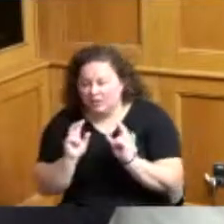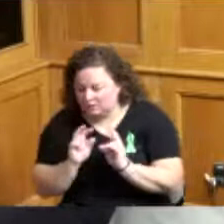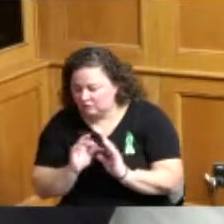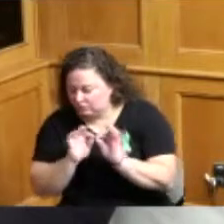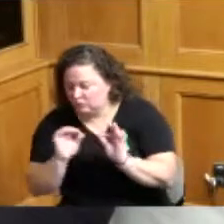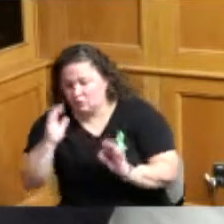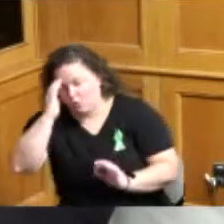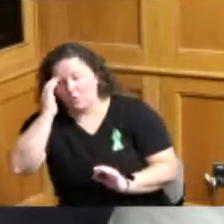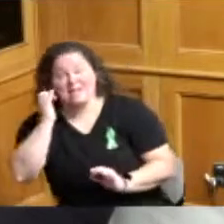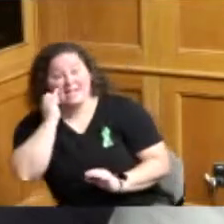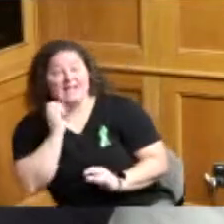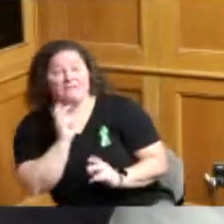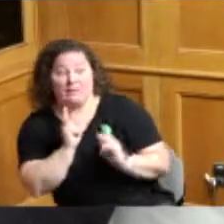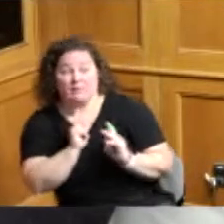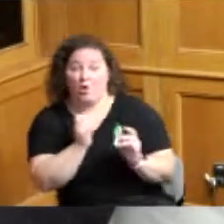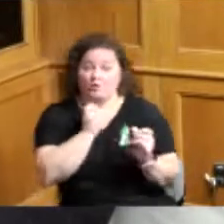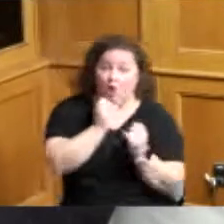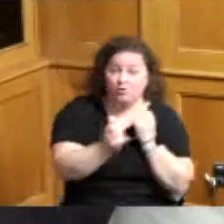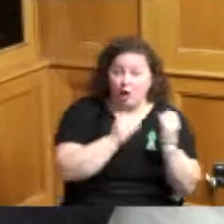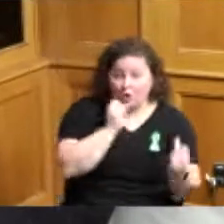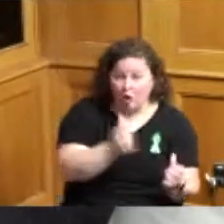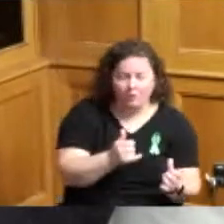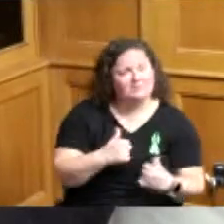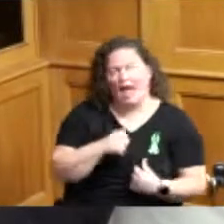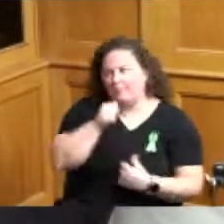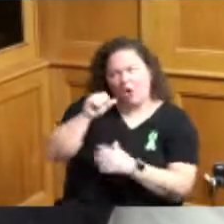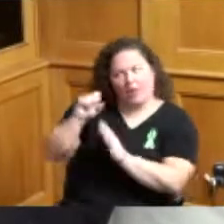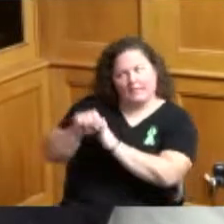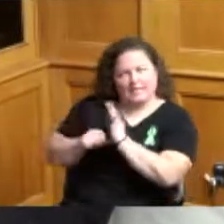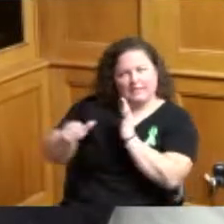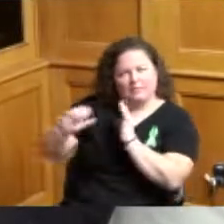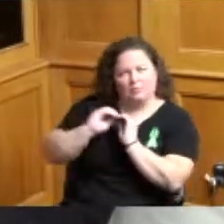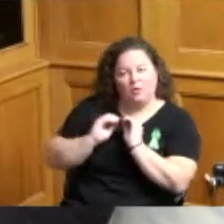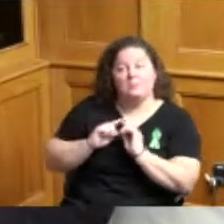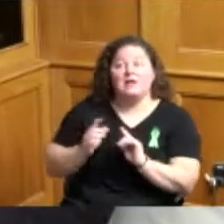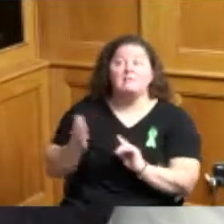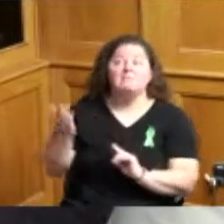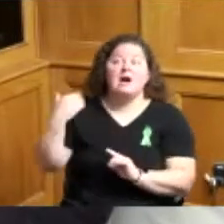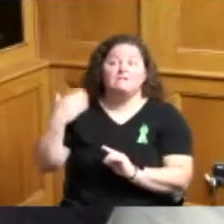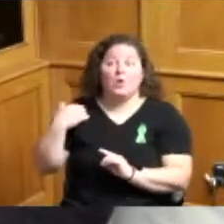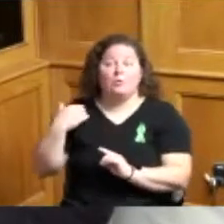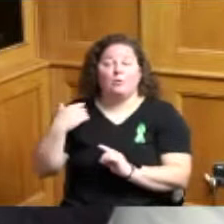calls and I'm no longer at the state house but some of my former colleagues were telling me